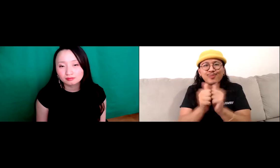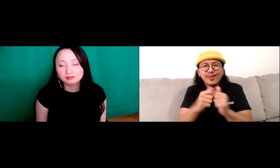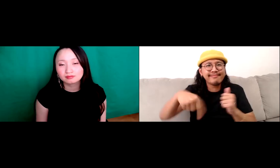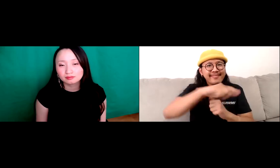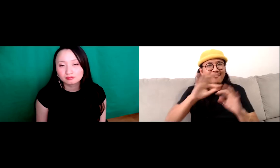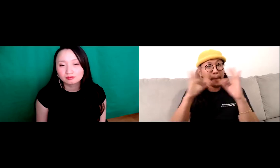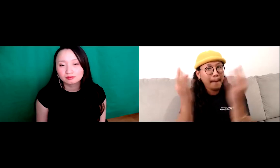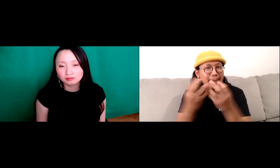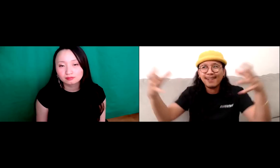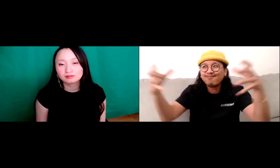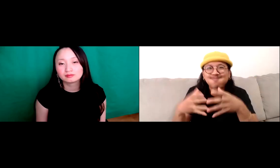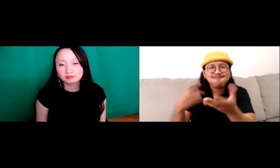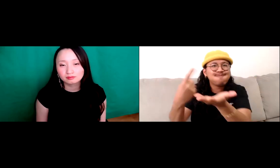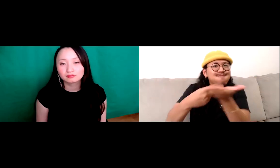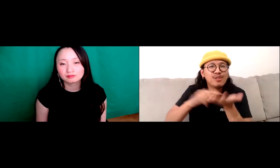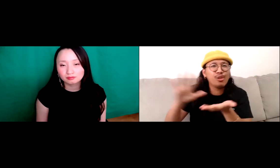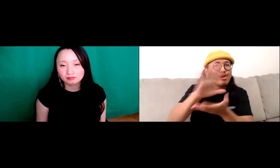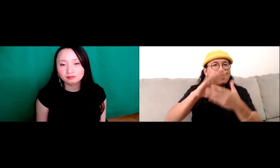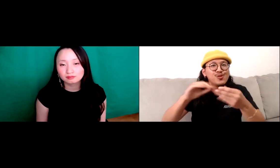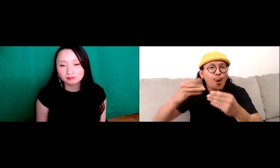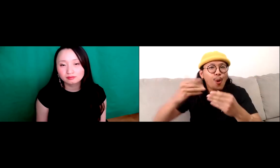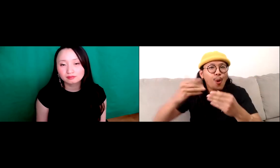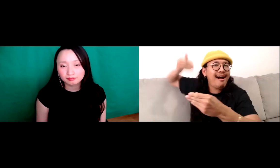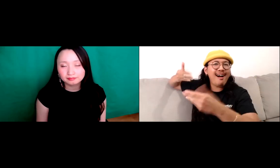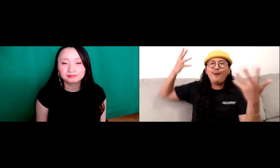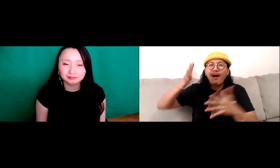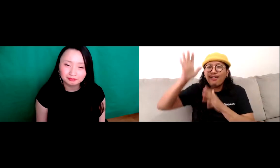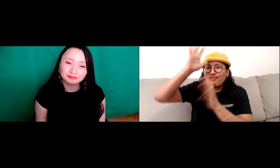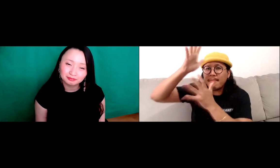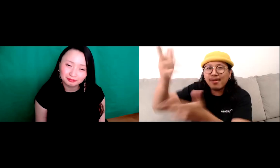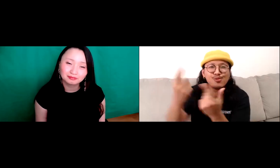because I didn't have that language access. I would see my family get together and they